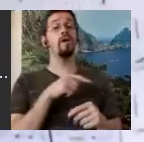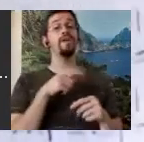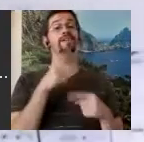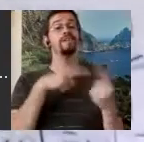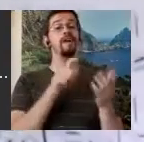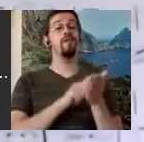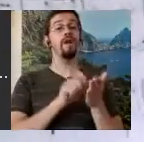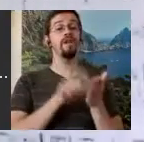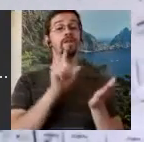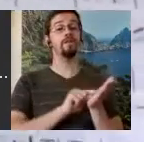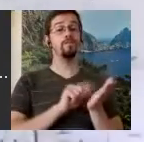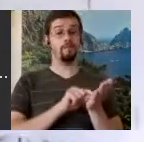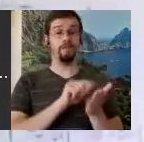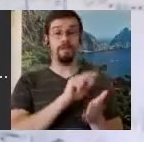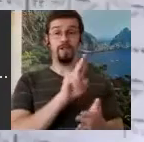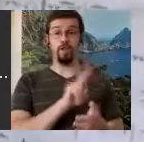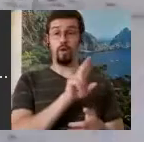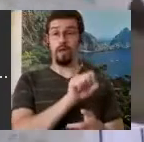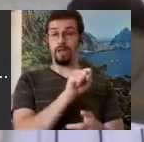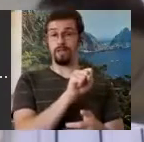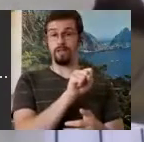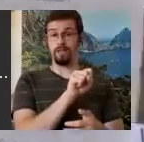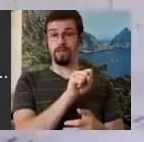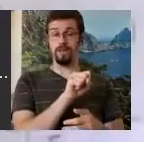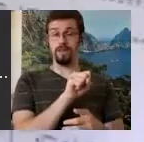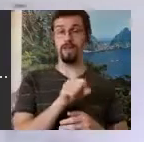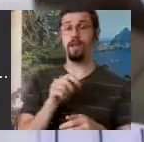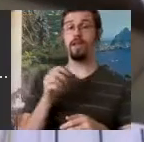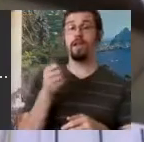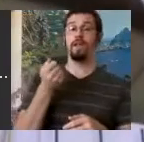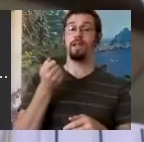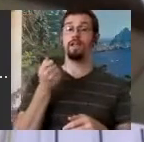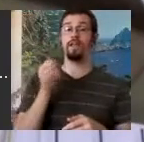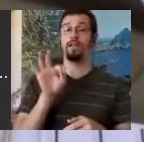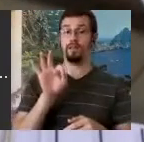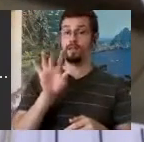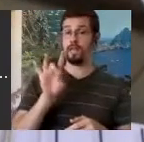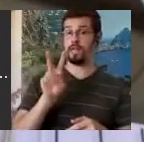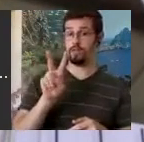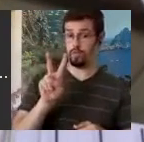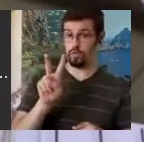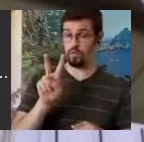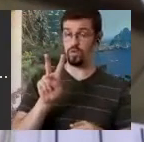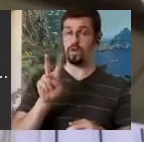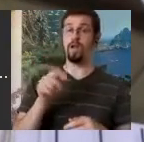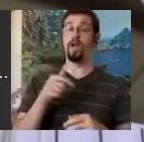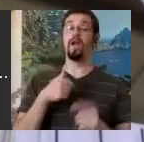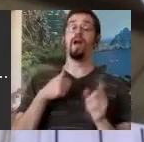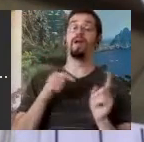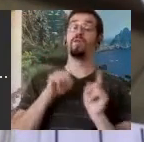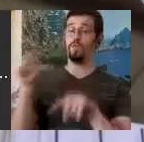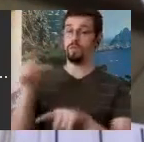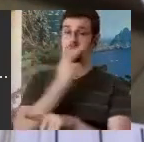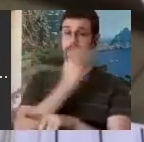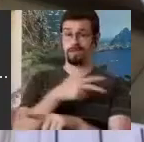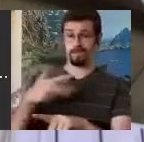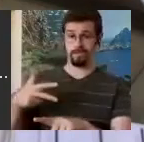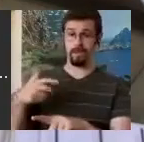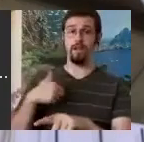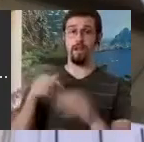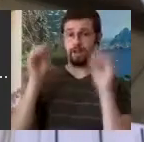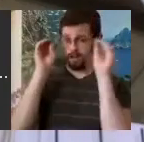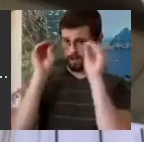the United States and in 1982 I taught the Danes to read and write SignWriting.